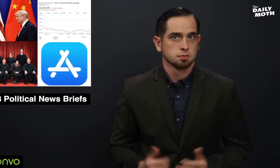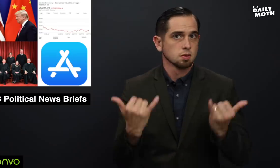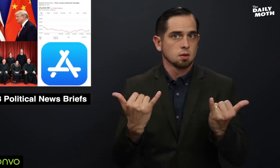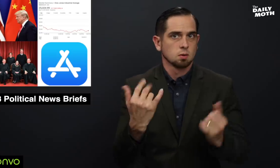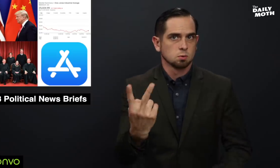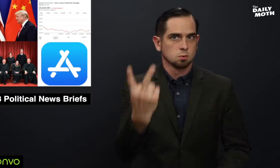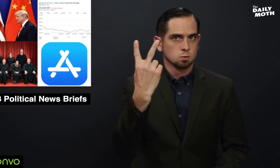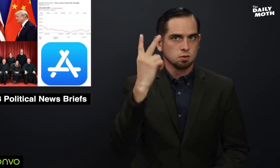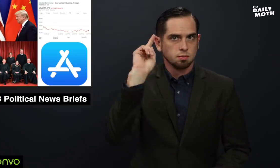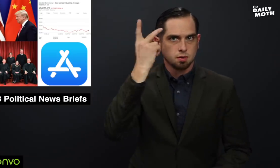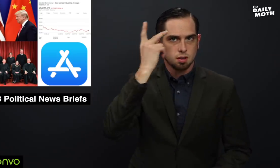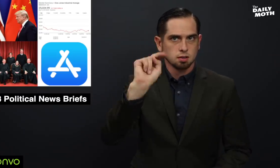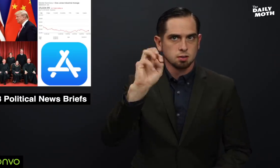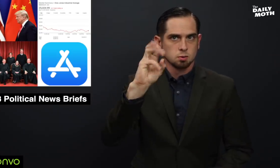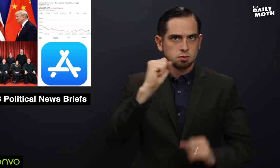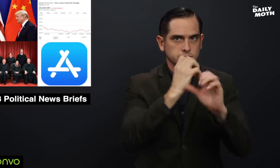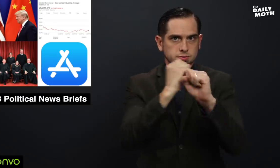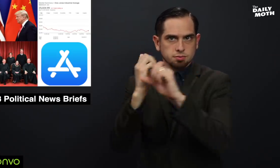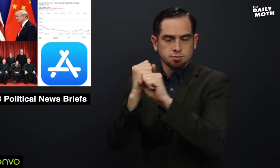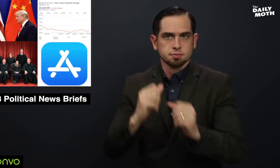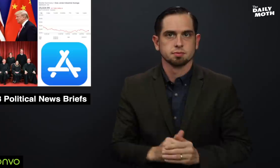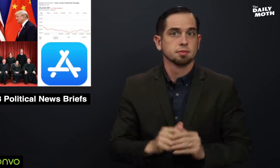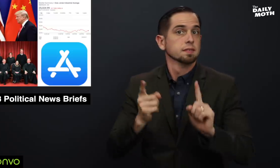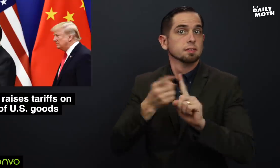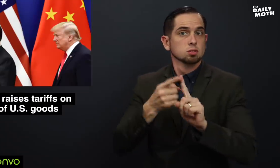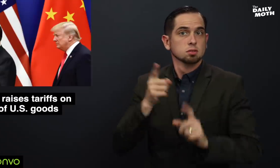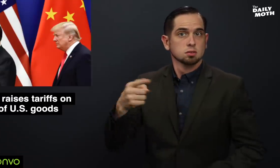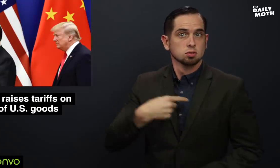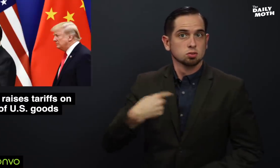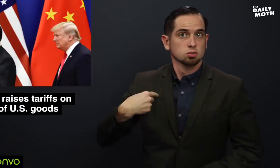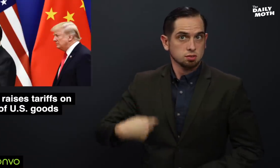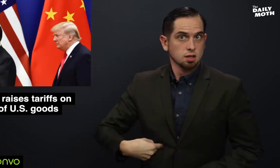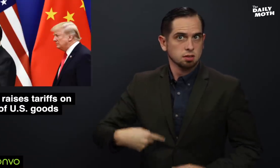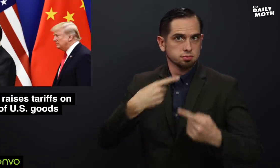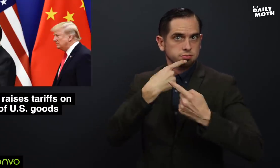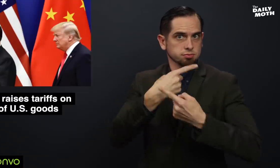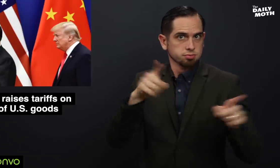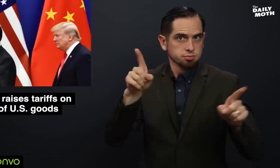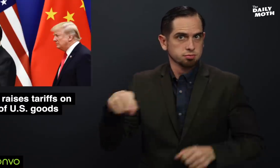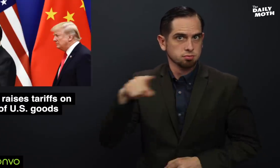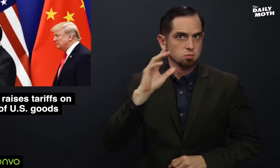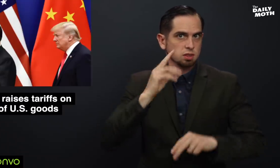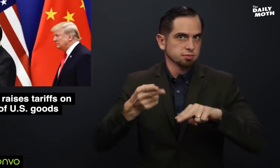Here are two political news briefs. The first - China announced they would